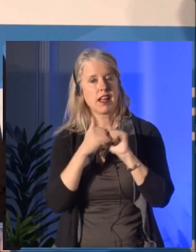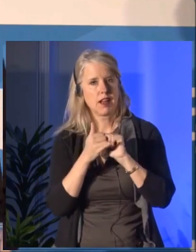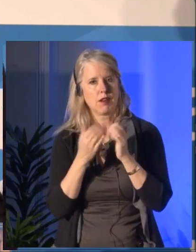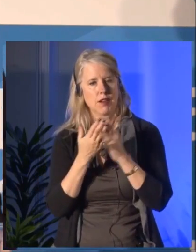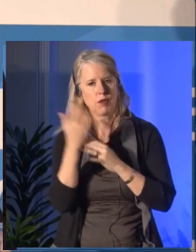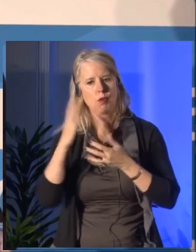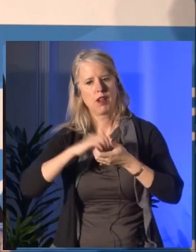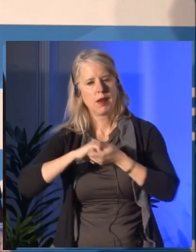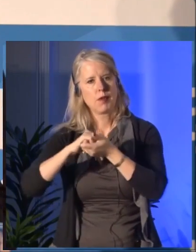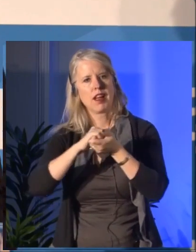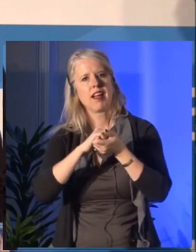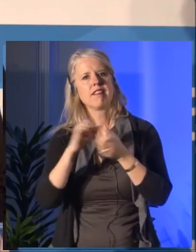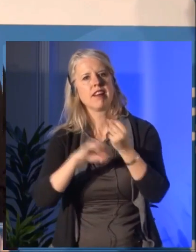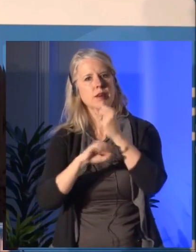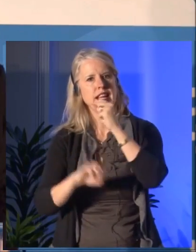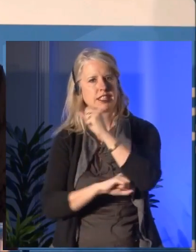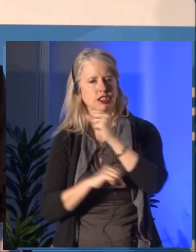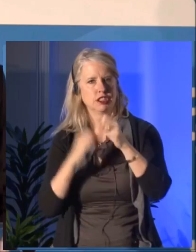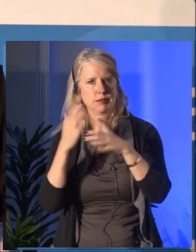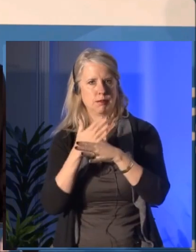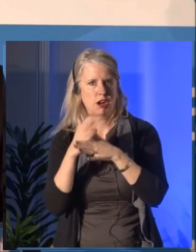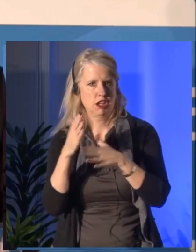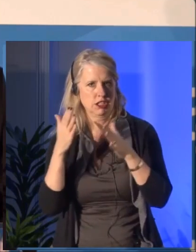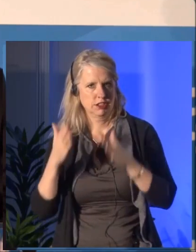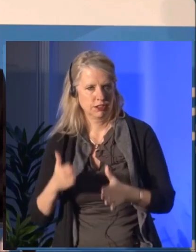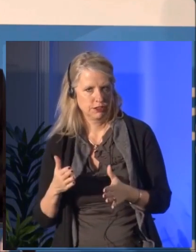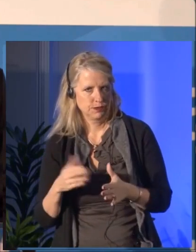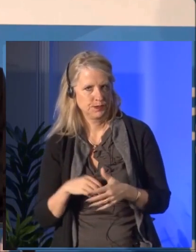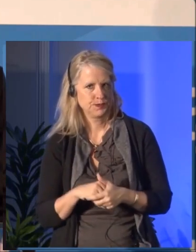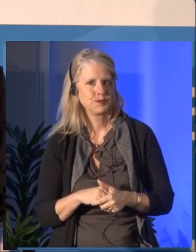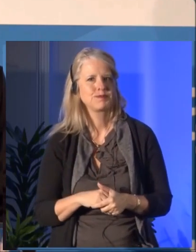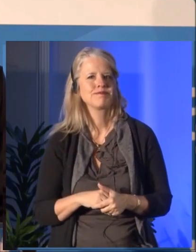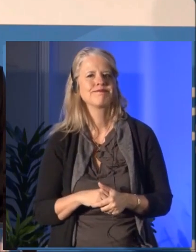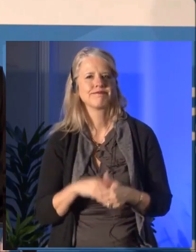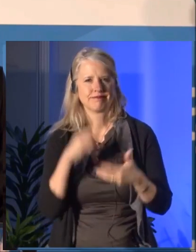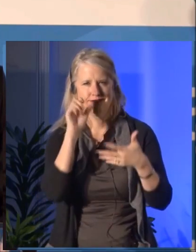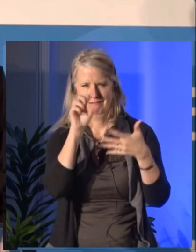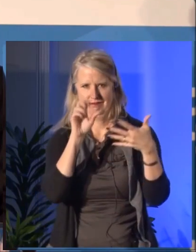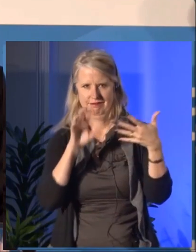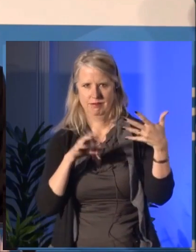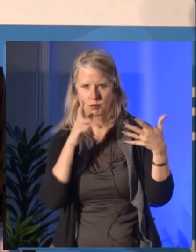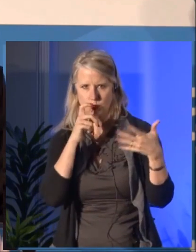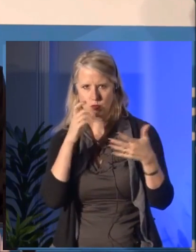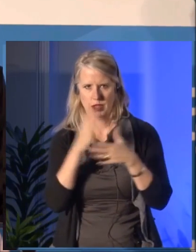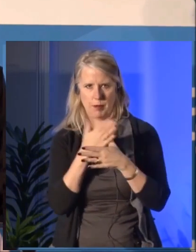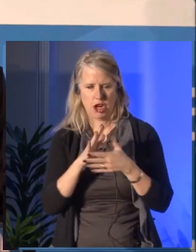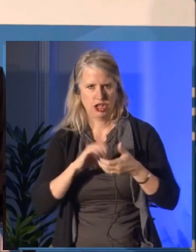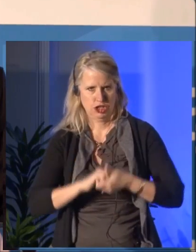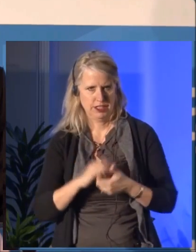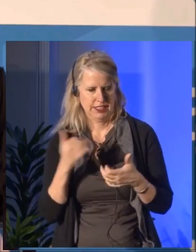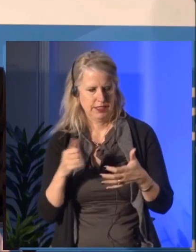Pierre Lassonde: As a direct link to a major development in Canadian life.